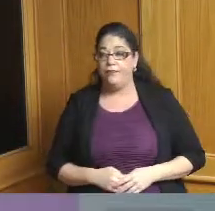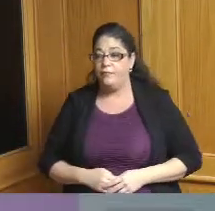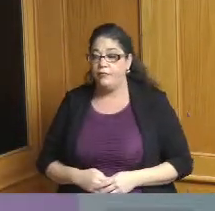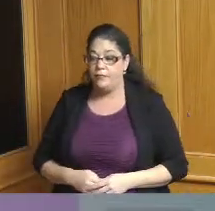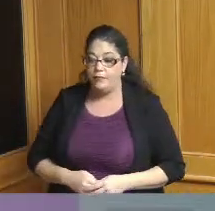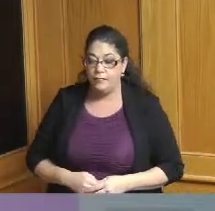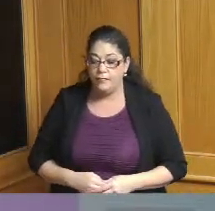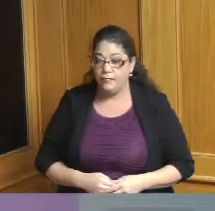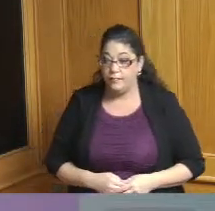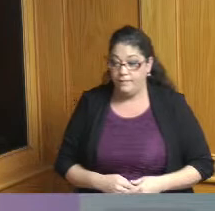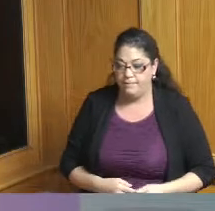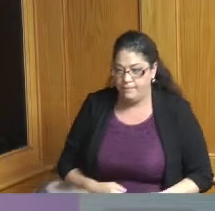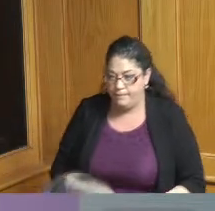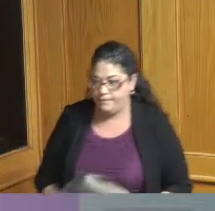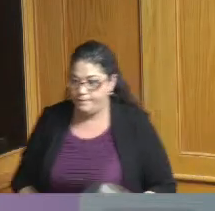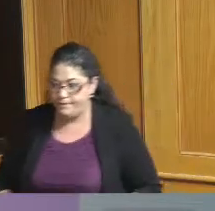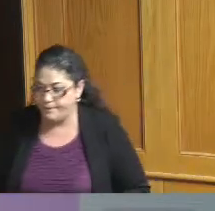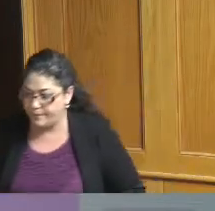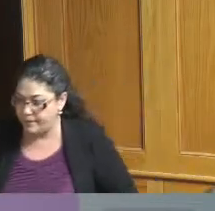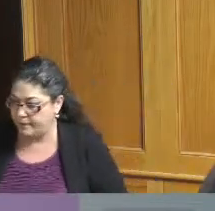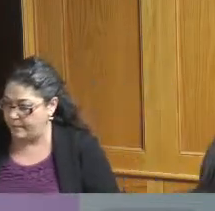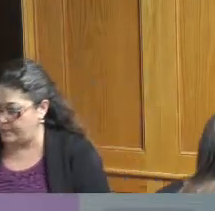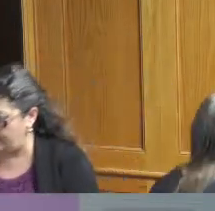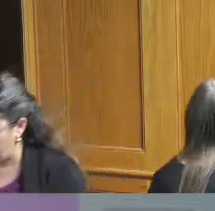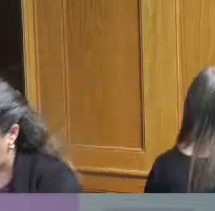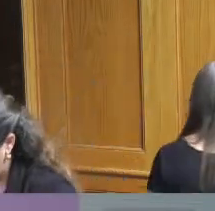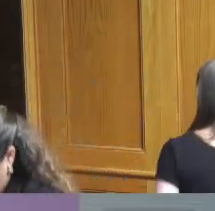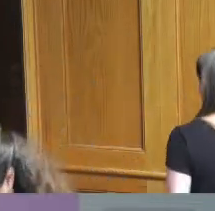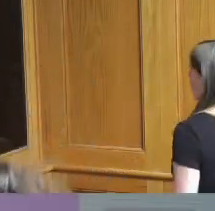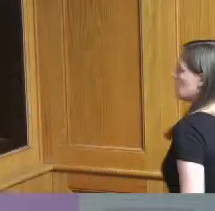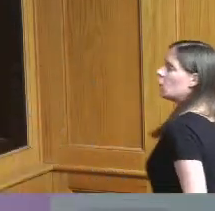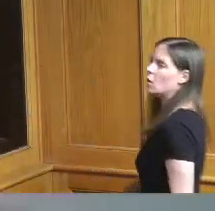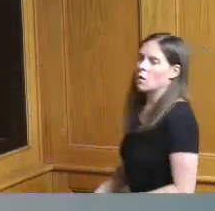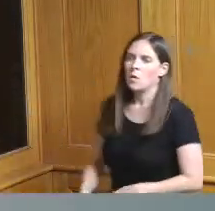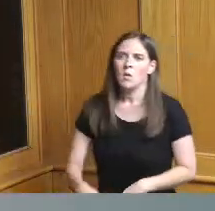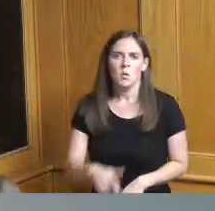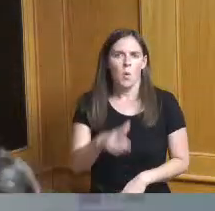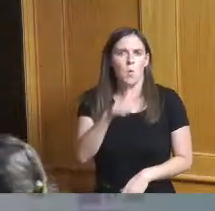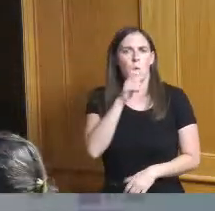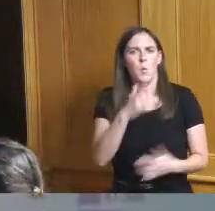as far as hospital admissions who is ending up in the hospital we continue to see oops